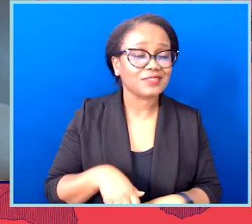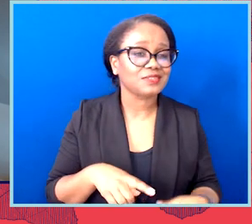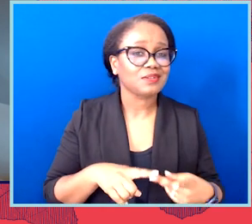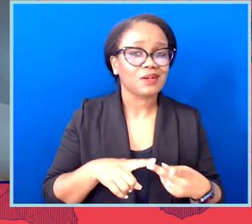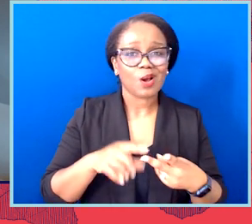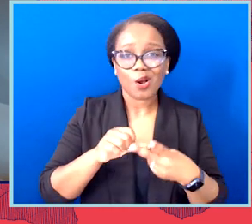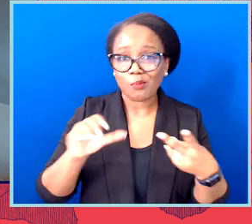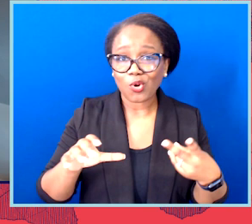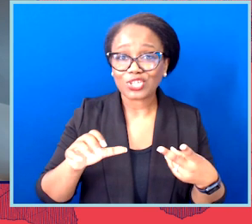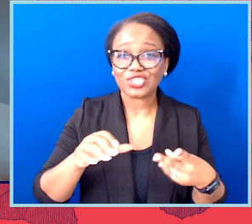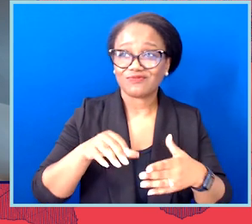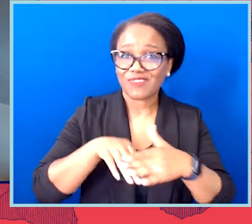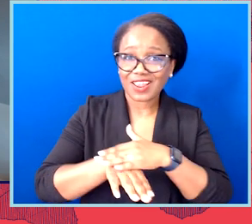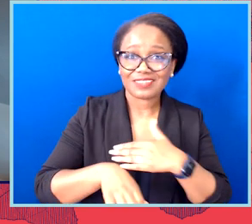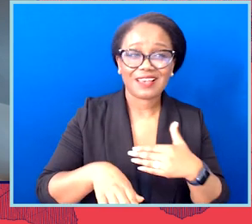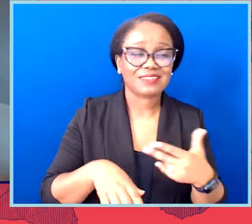are having those rights restricted even more.